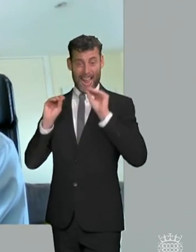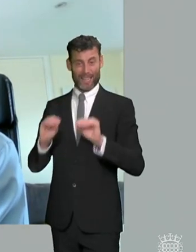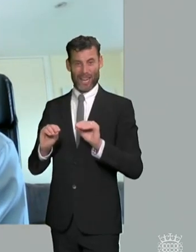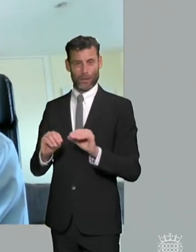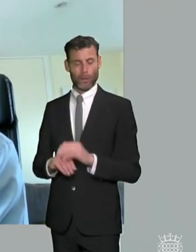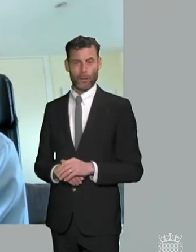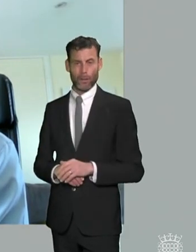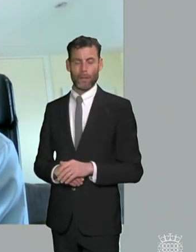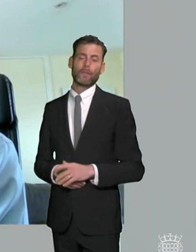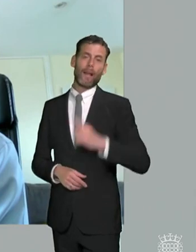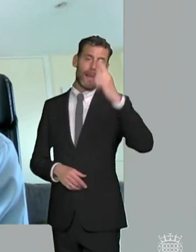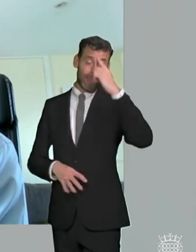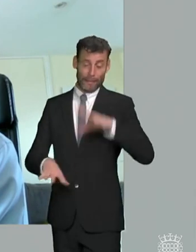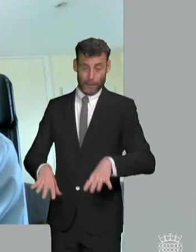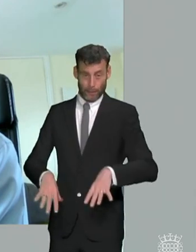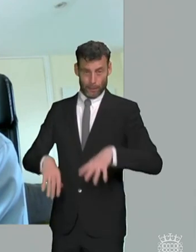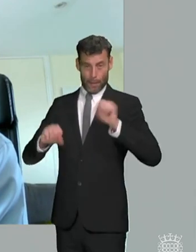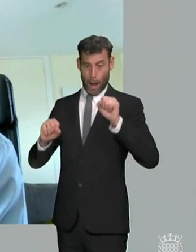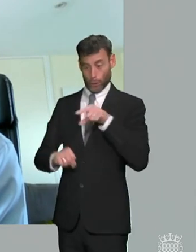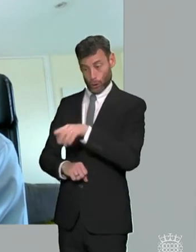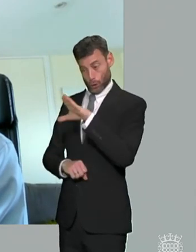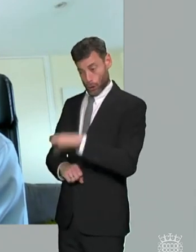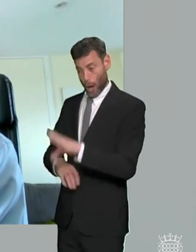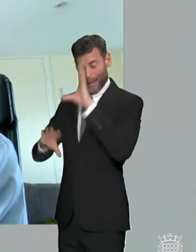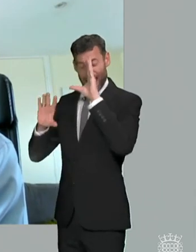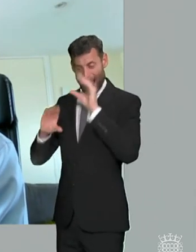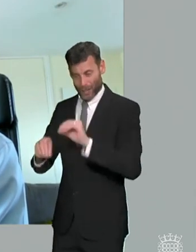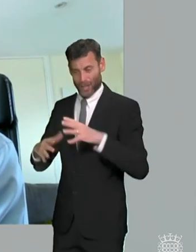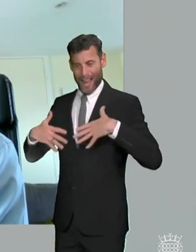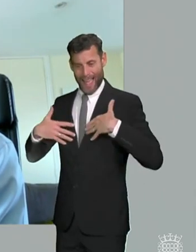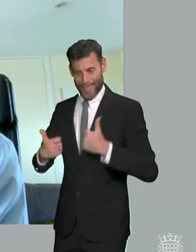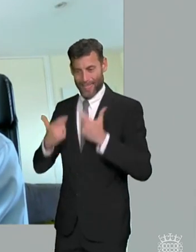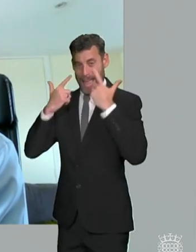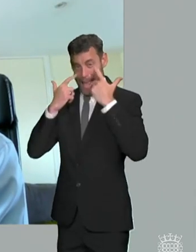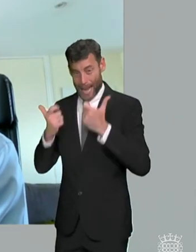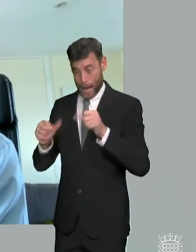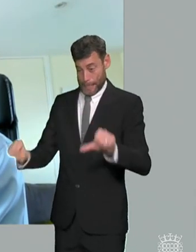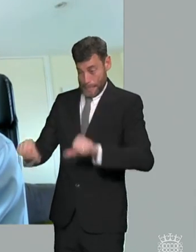the family from education health and care services and again i think this is where i think some some